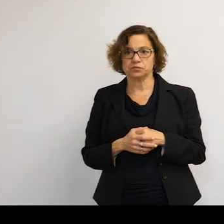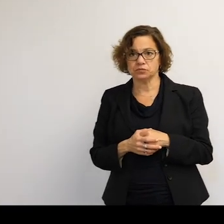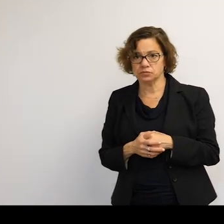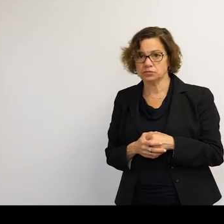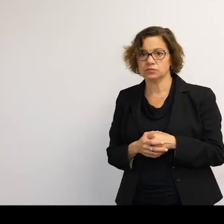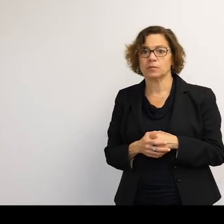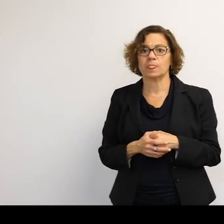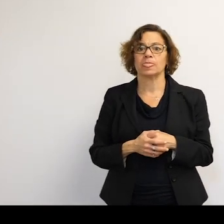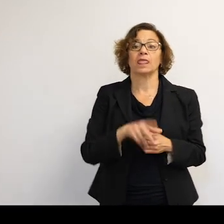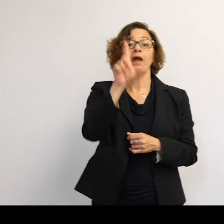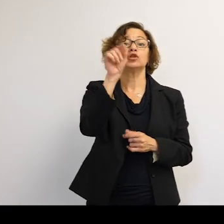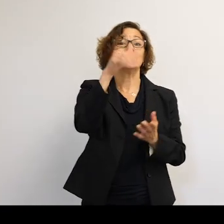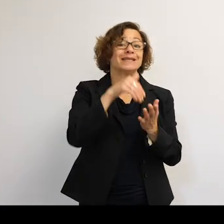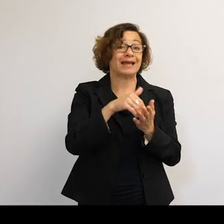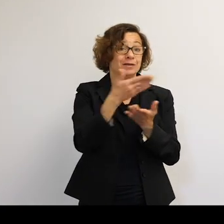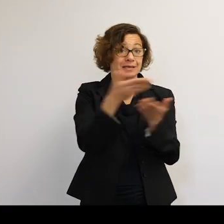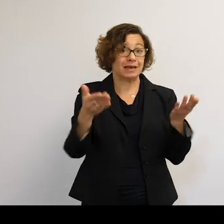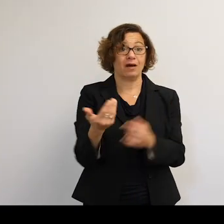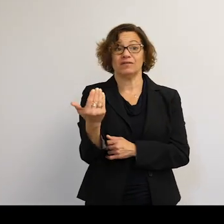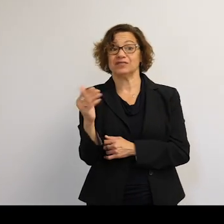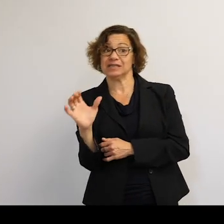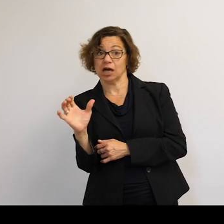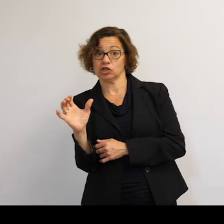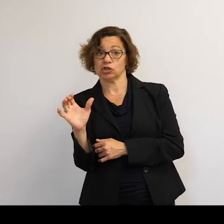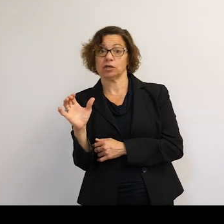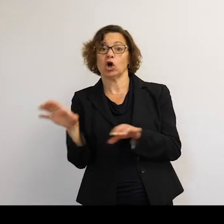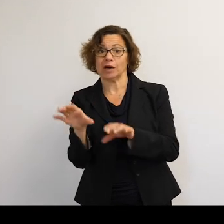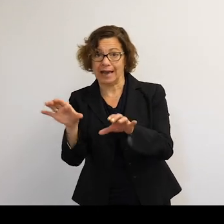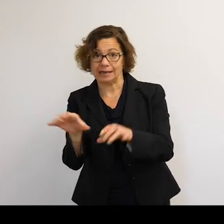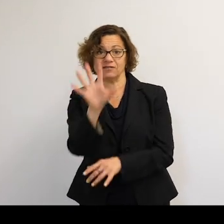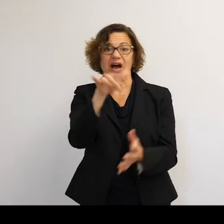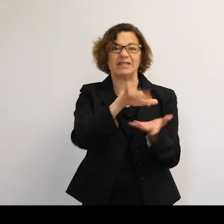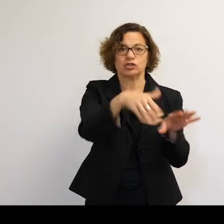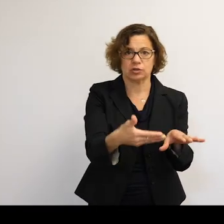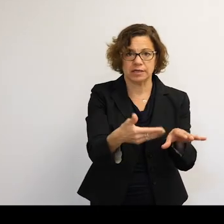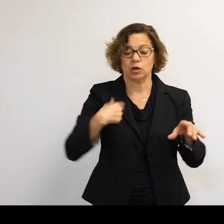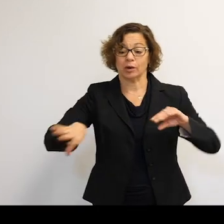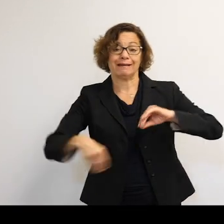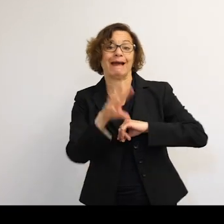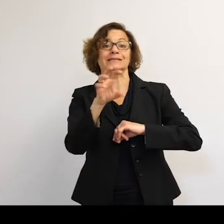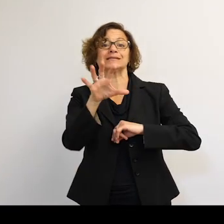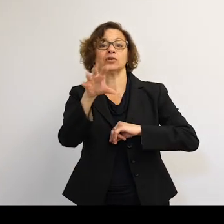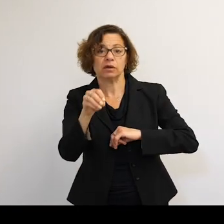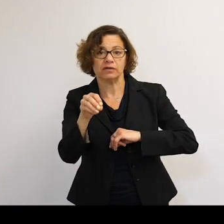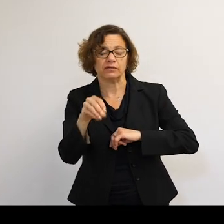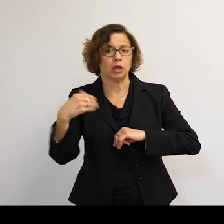Of that 20,000 objects, 1,500 are active. We're going to add 650 to that.